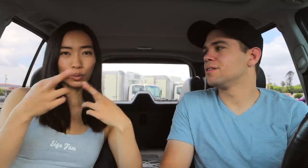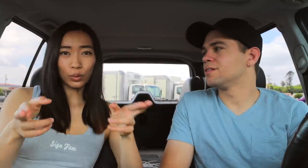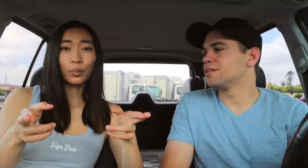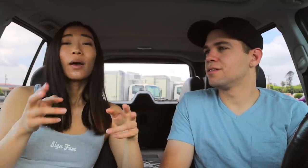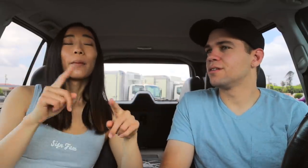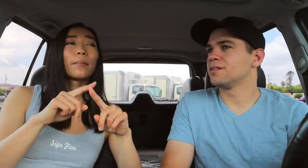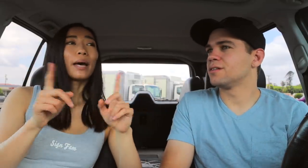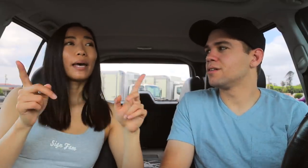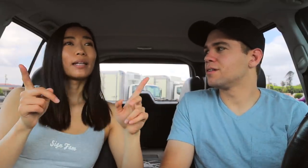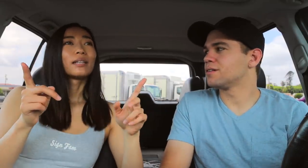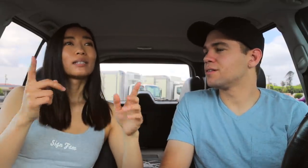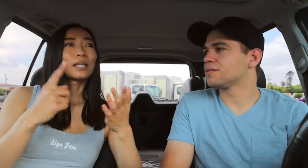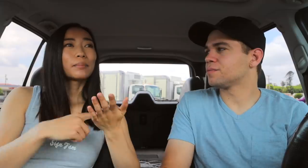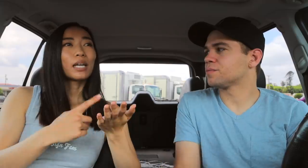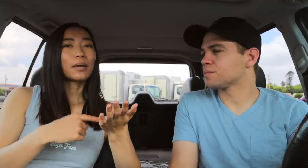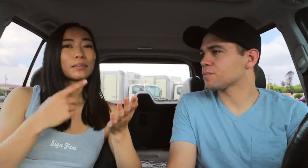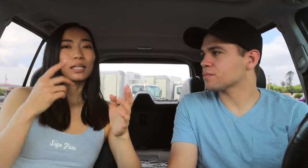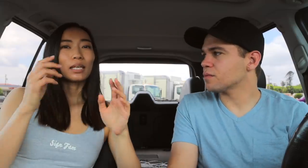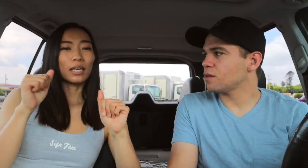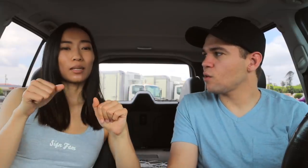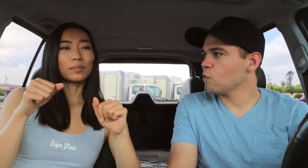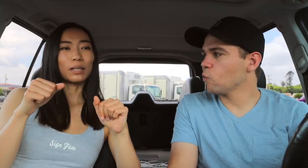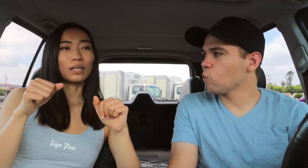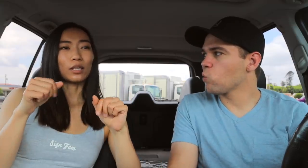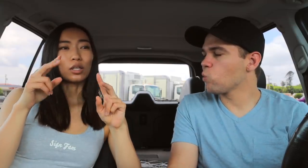Room, but sometimes it can be